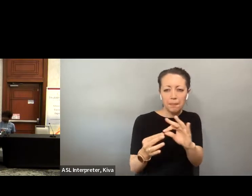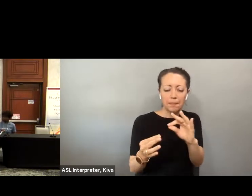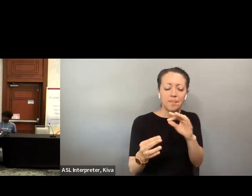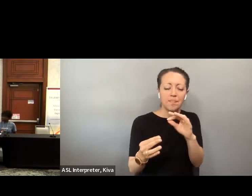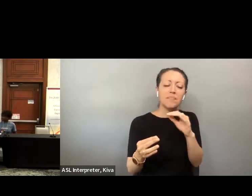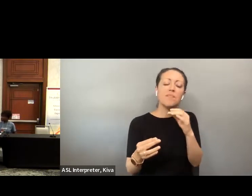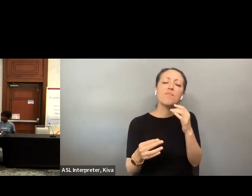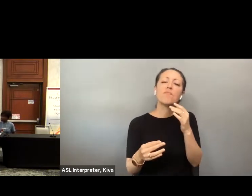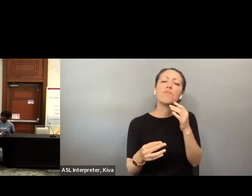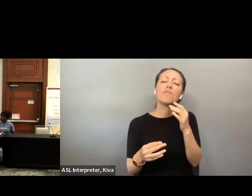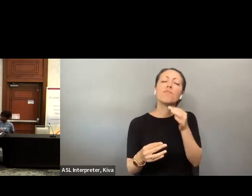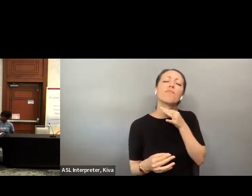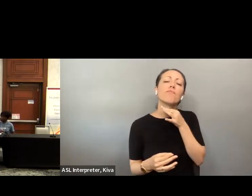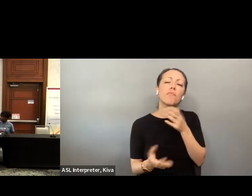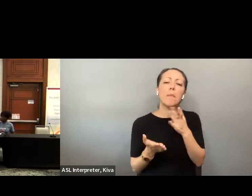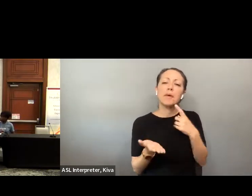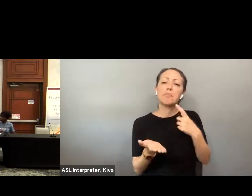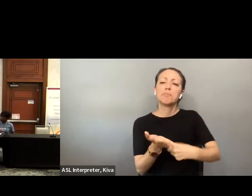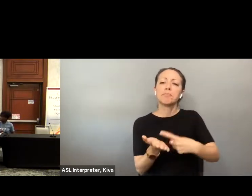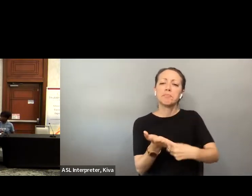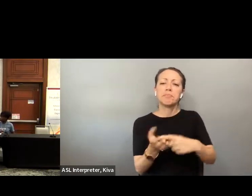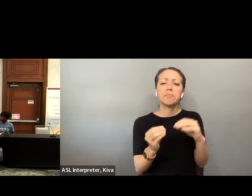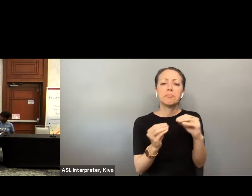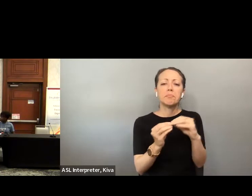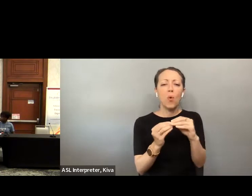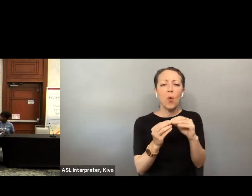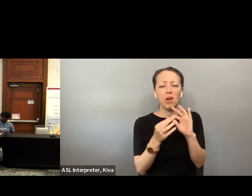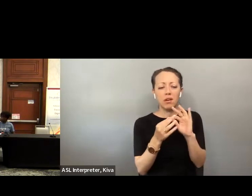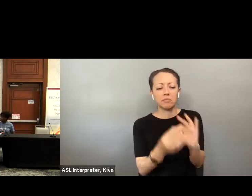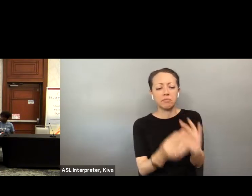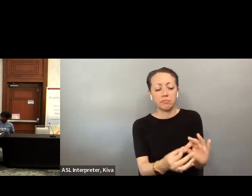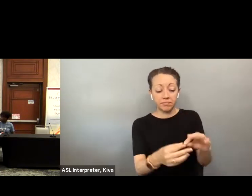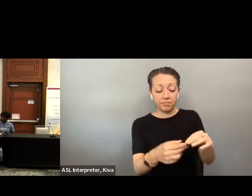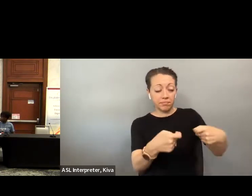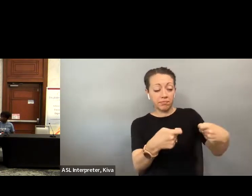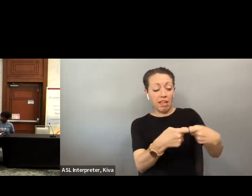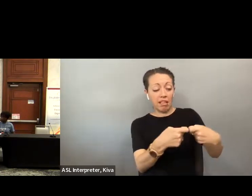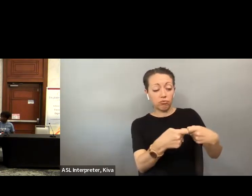giving all of us a lot to think about. Going off of what some of you have mentioned already